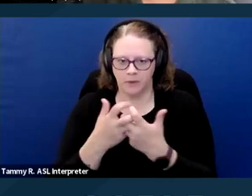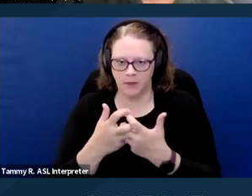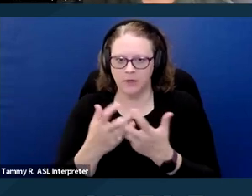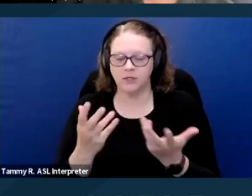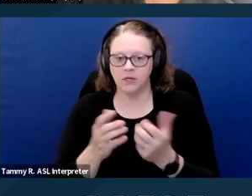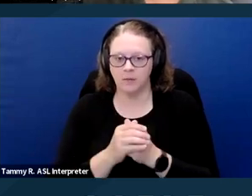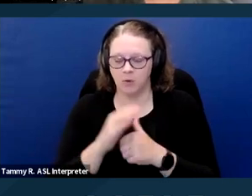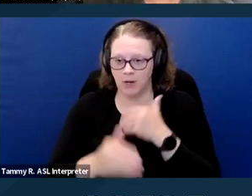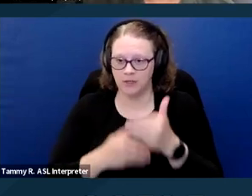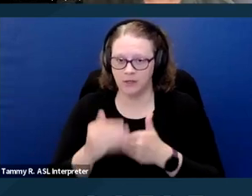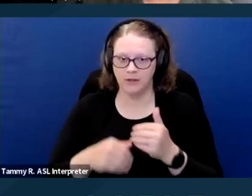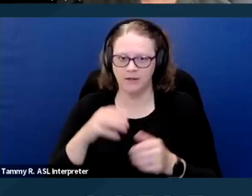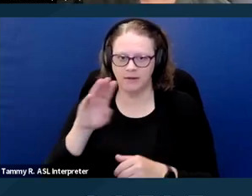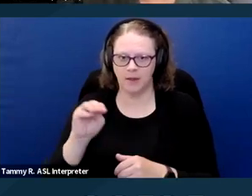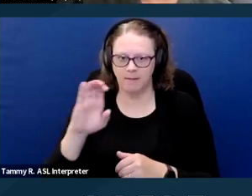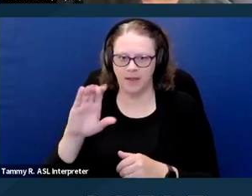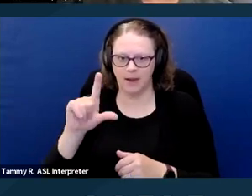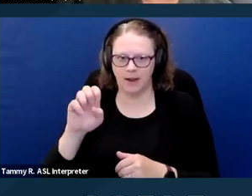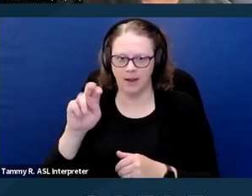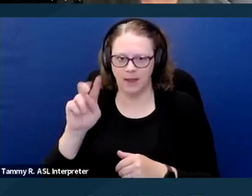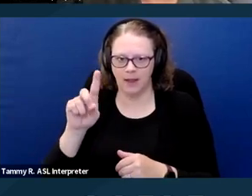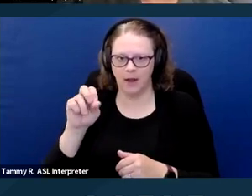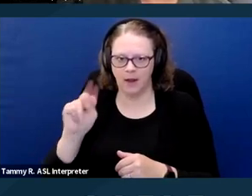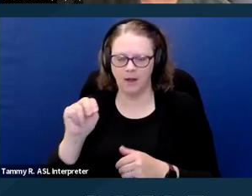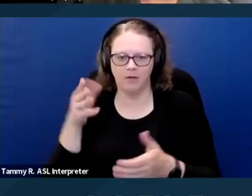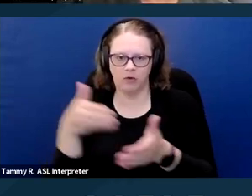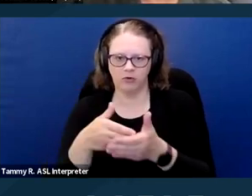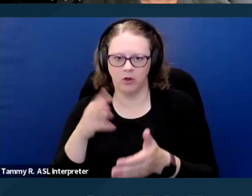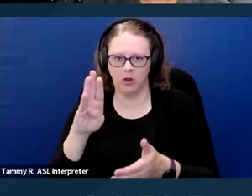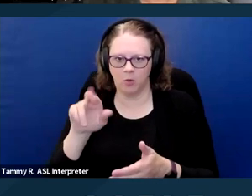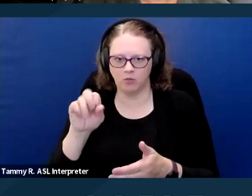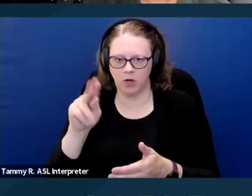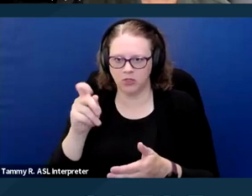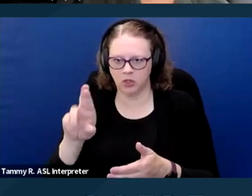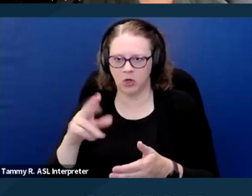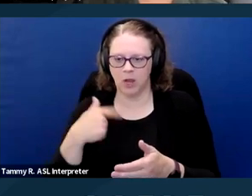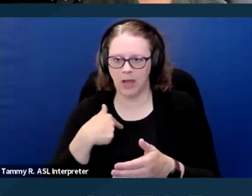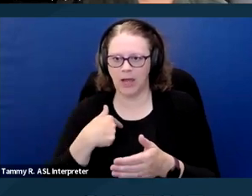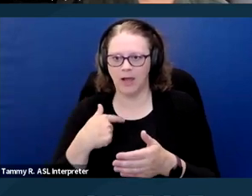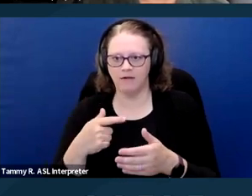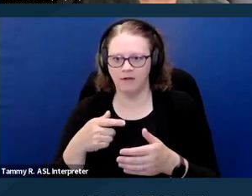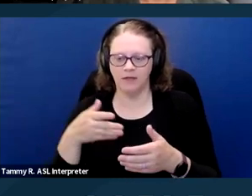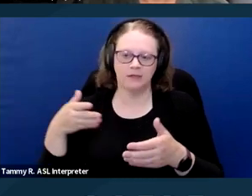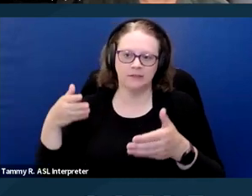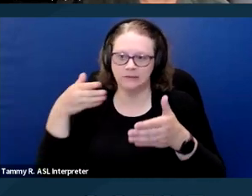process is McClendon versus Bresler. This is a case that I've been litigating for the last three years.